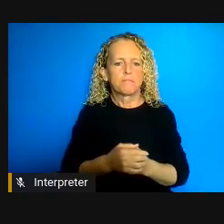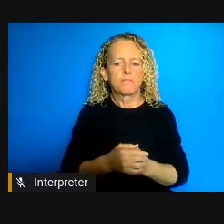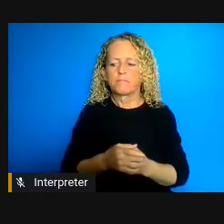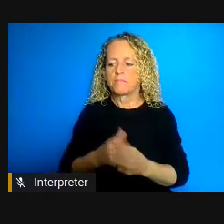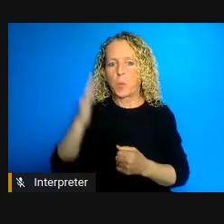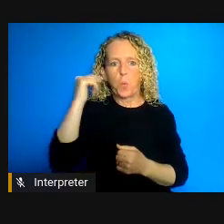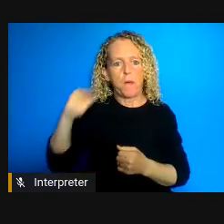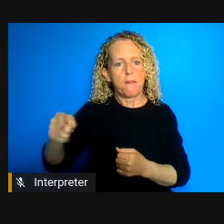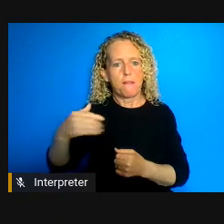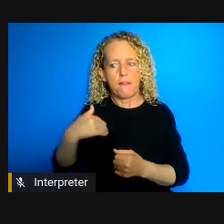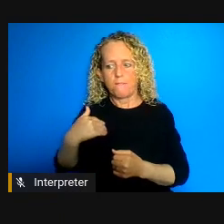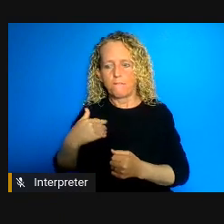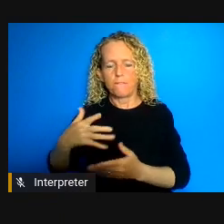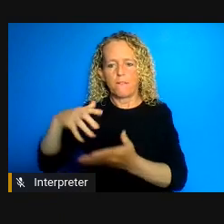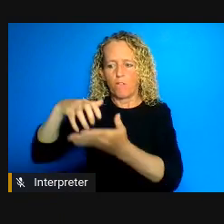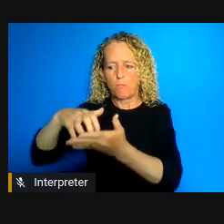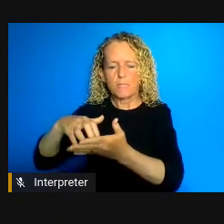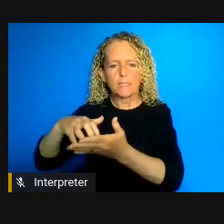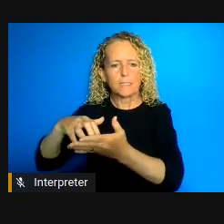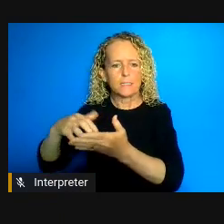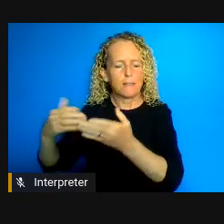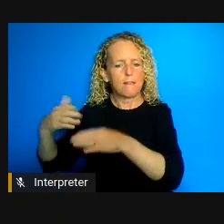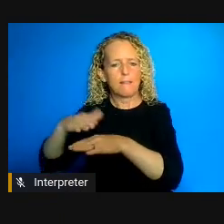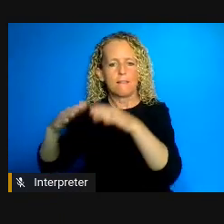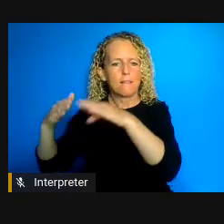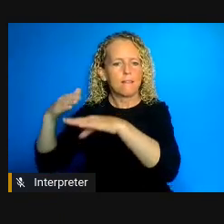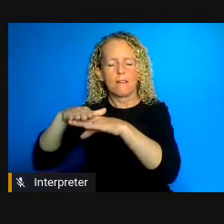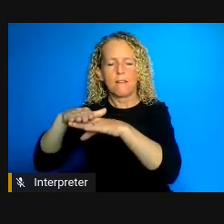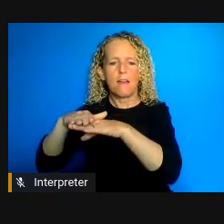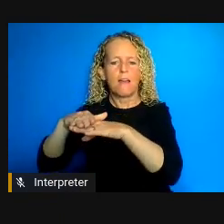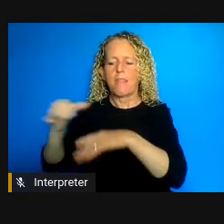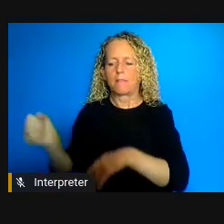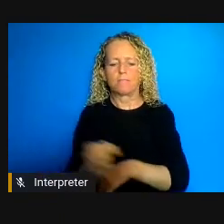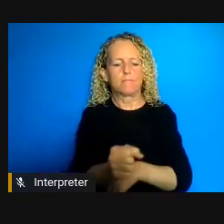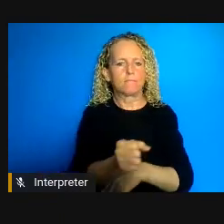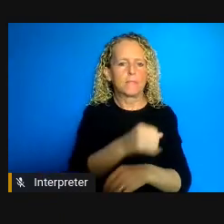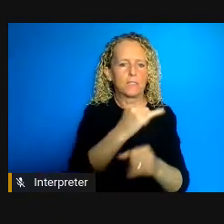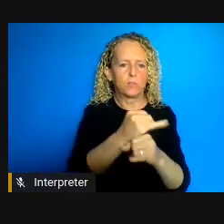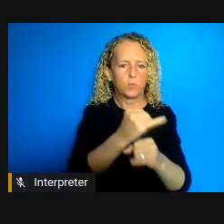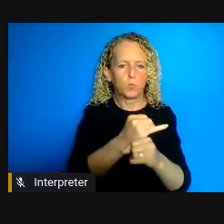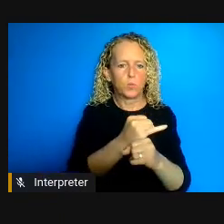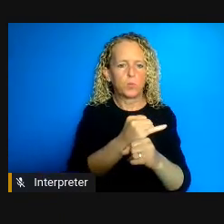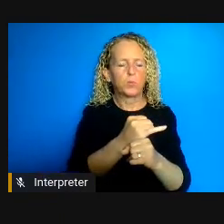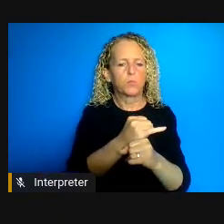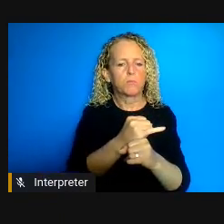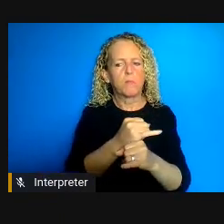that tend to kind of come together under the description of disability so let me